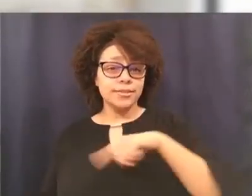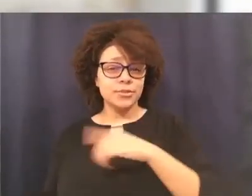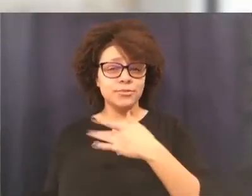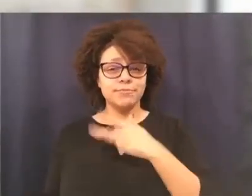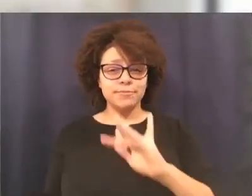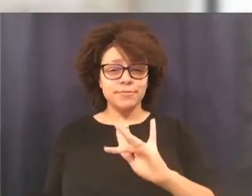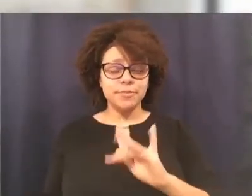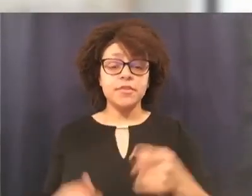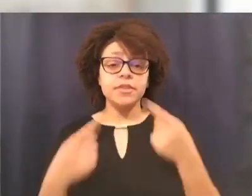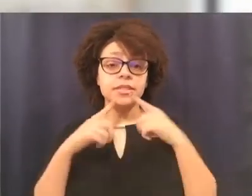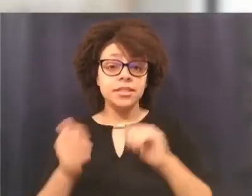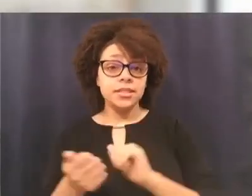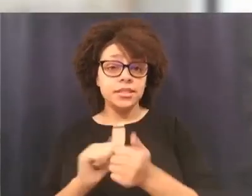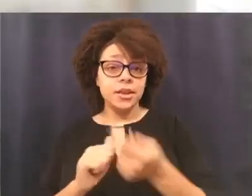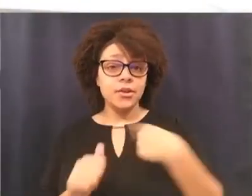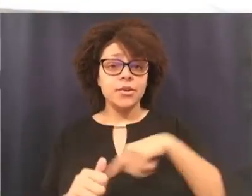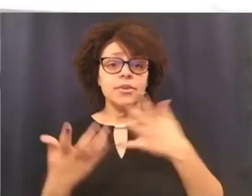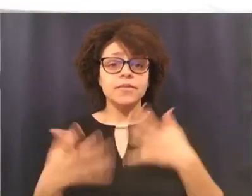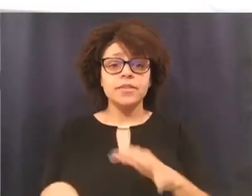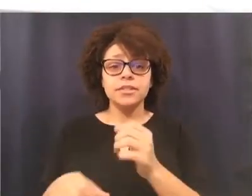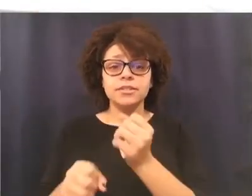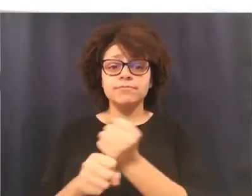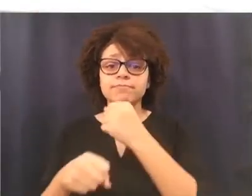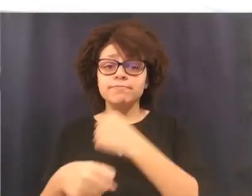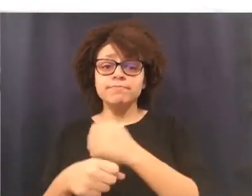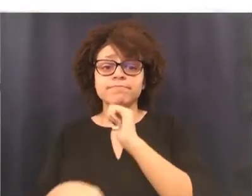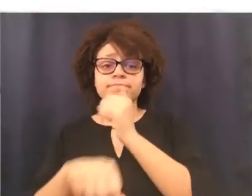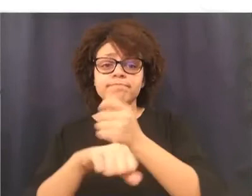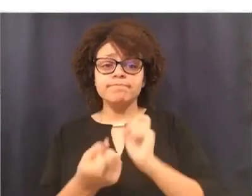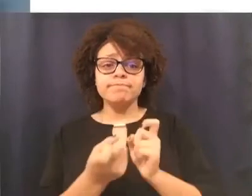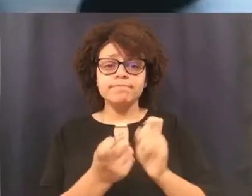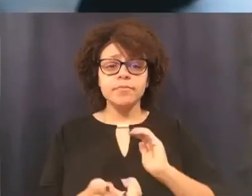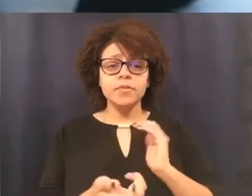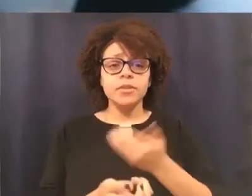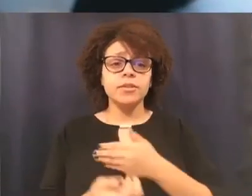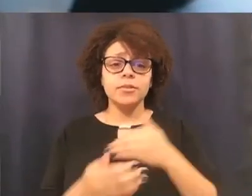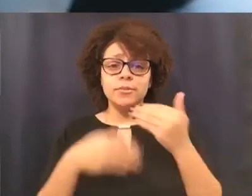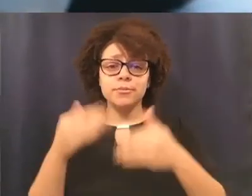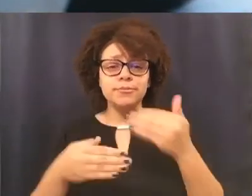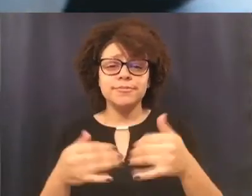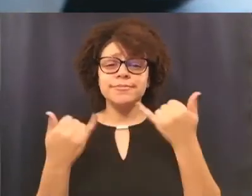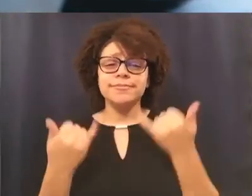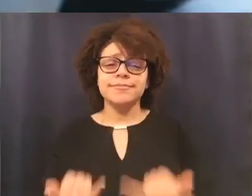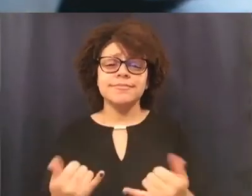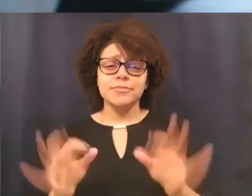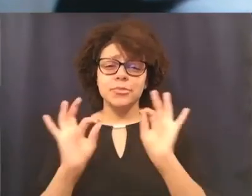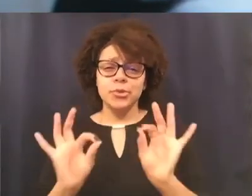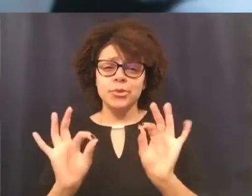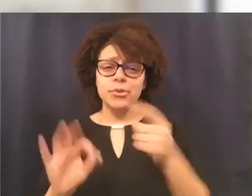consistent results. You need a partner who understands the nature of your needs.